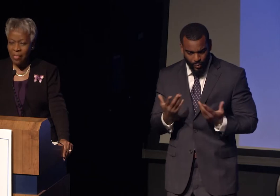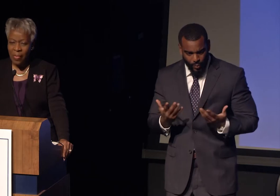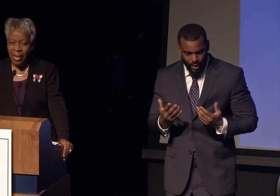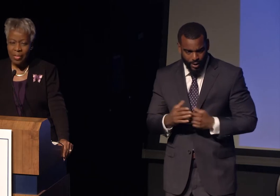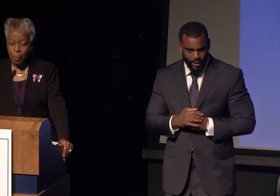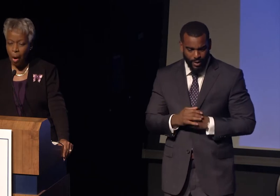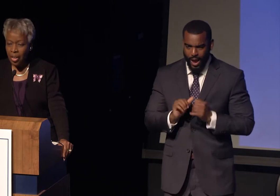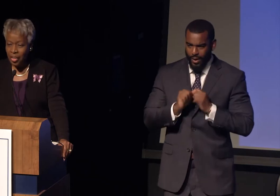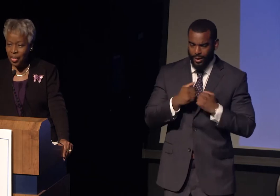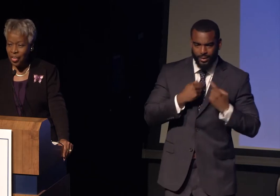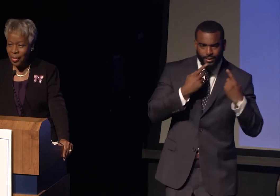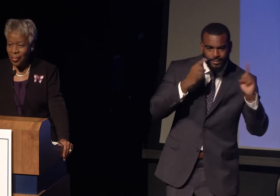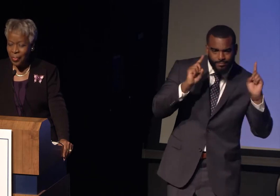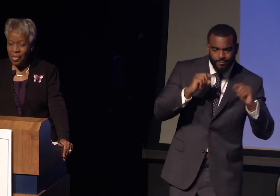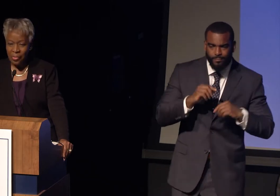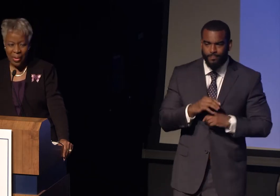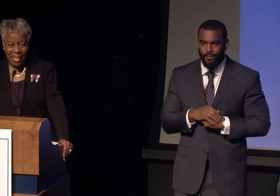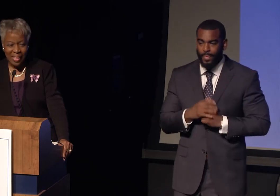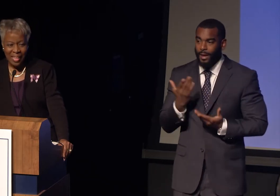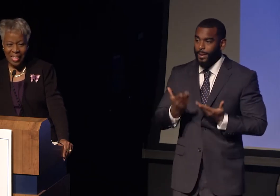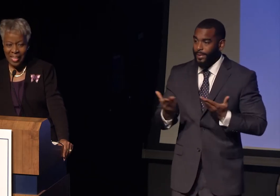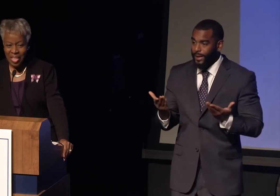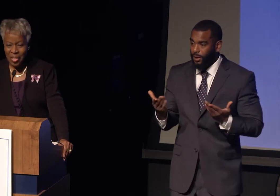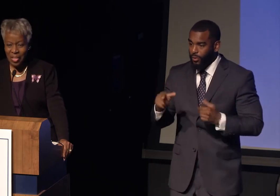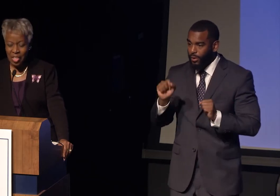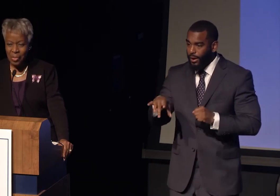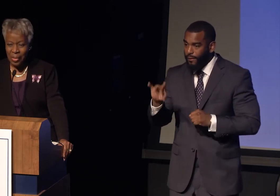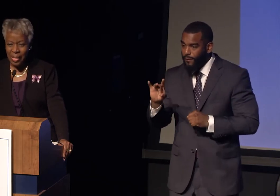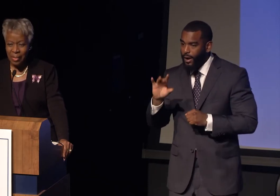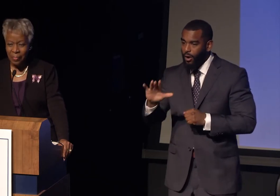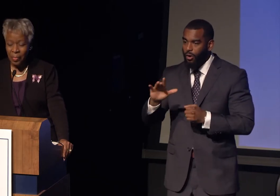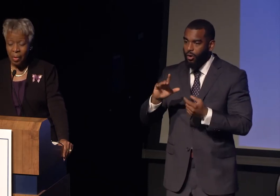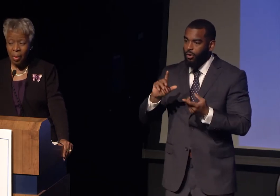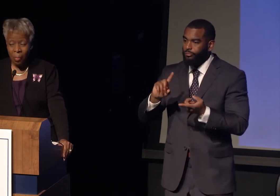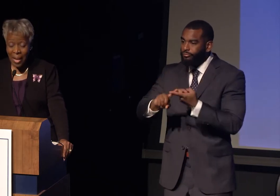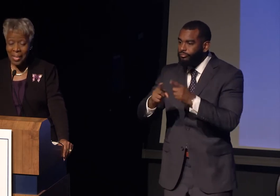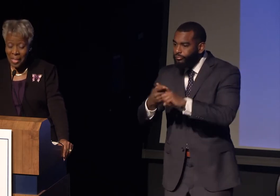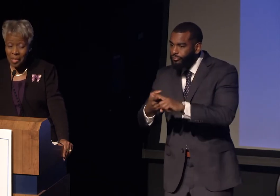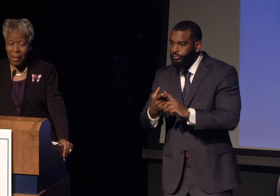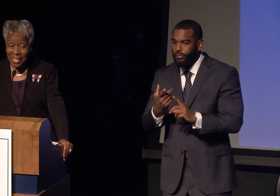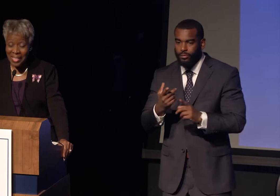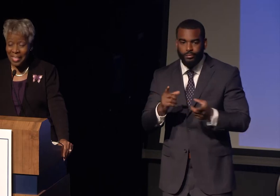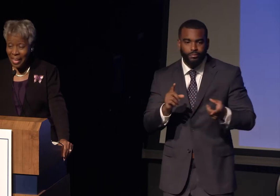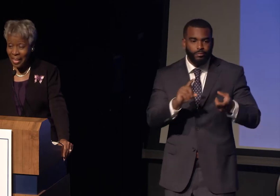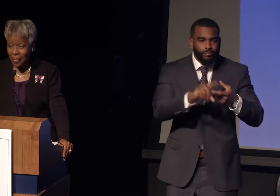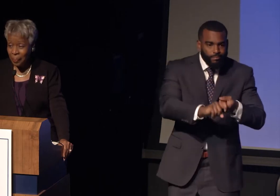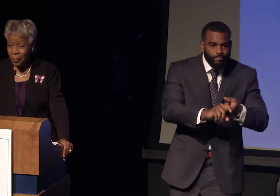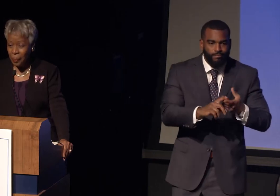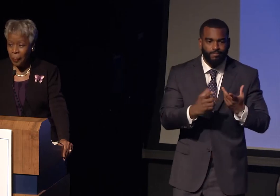You might find the partner, the friend, the connection you need, right in this space today.